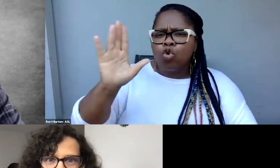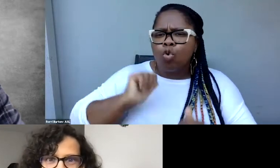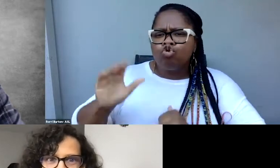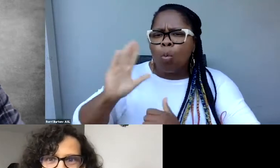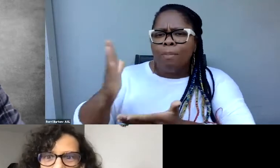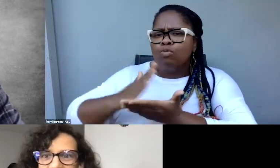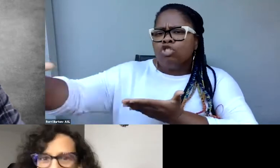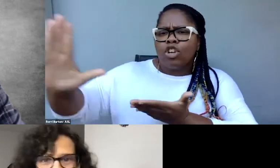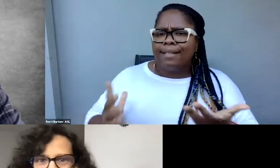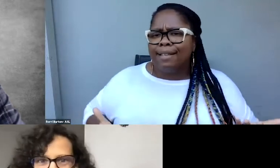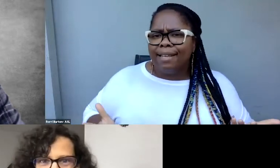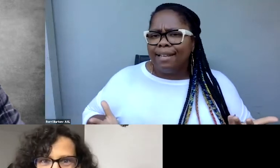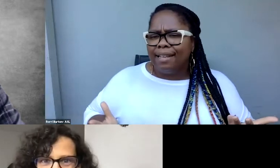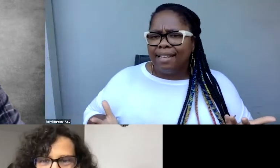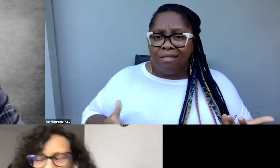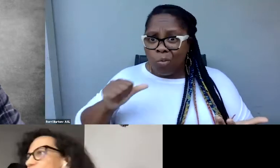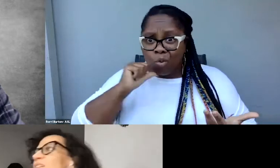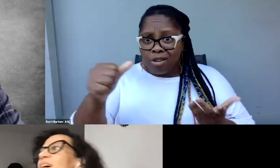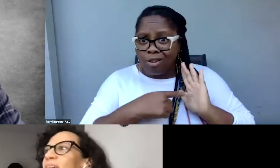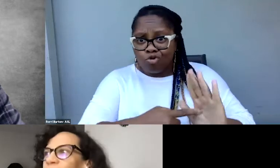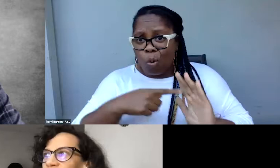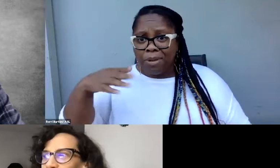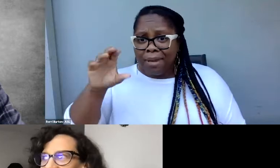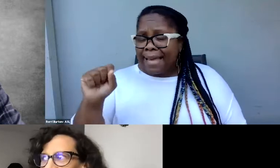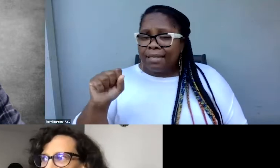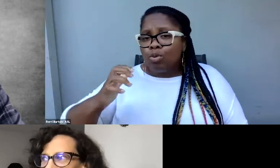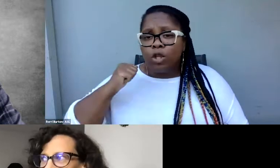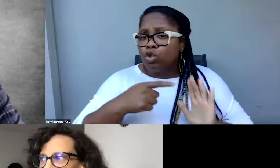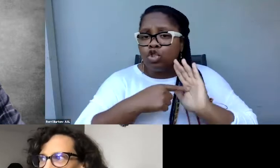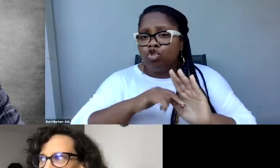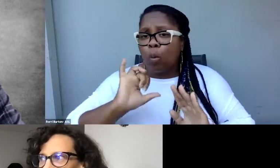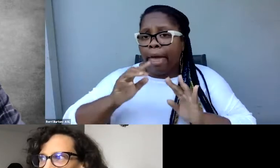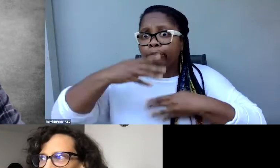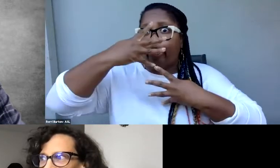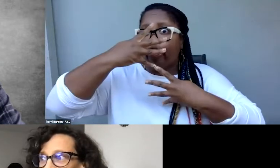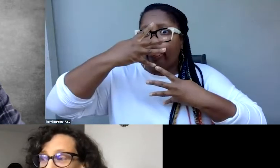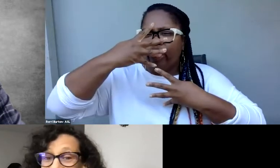Like, you would not be aired on PBS with those. My second level of evaluation is the one